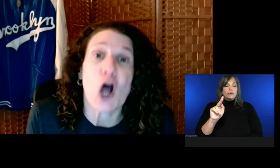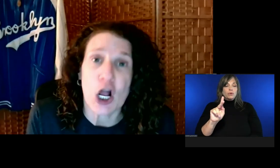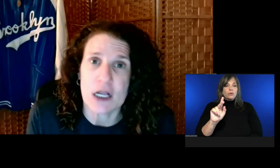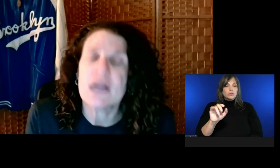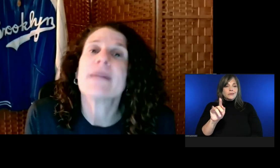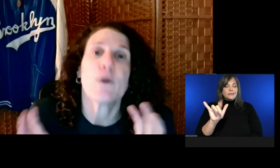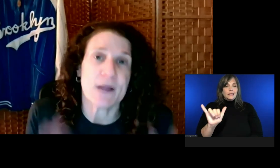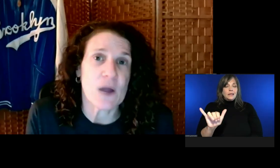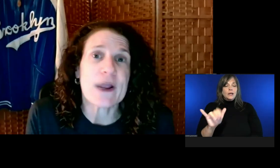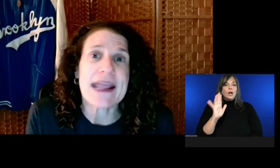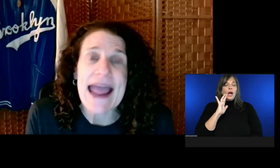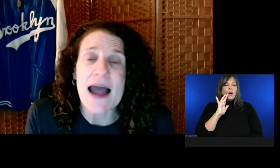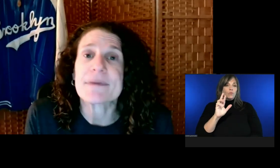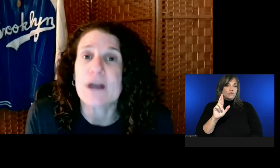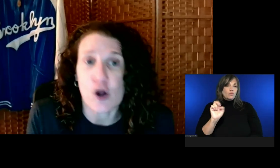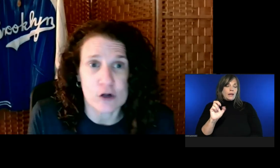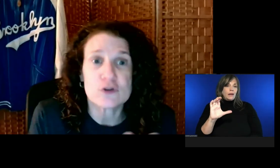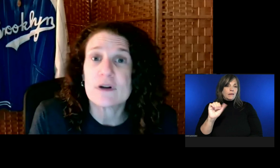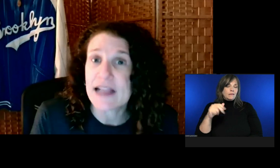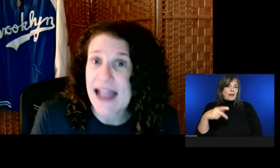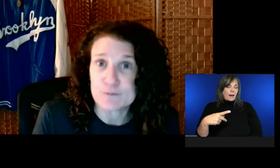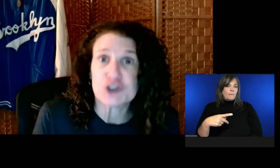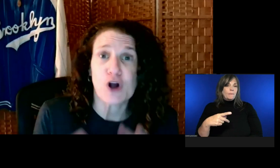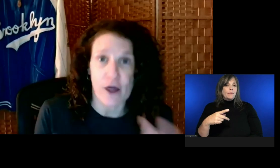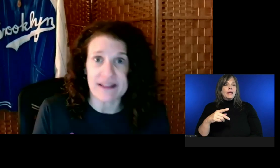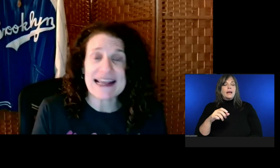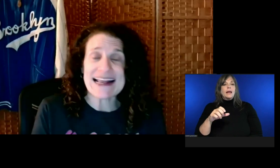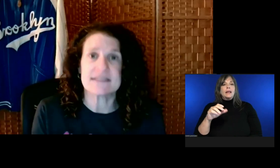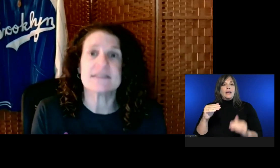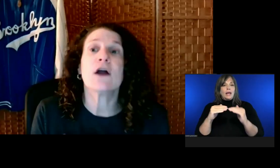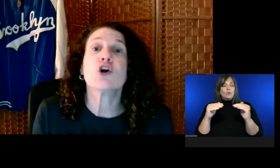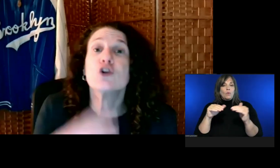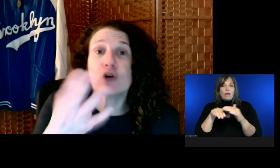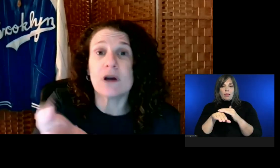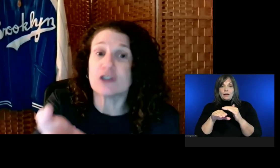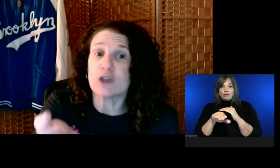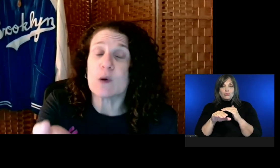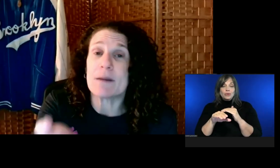There will be a recap. And I'll capture all the links.